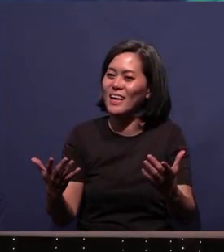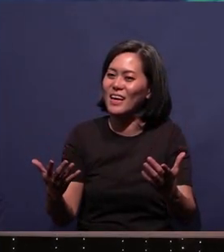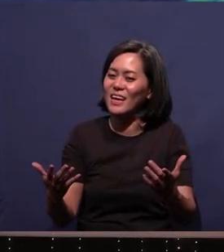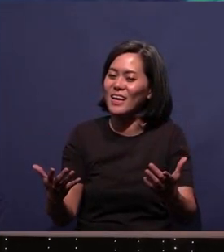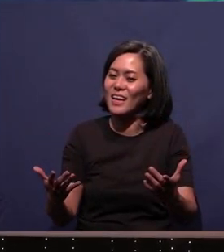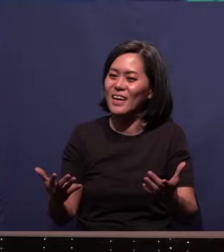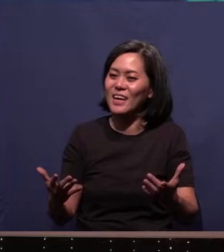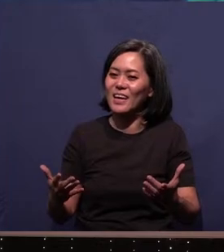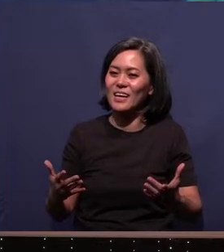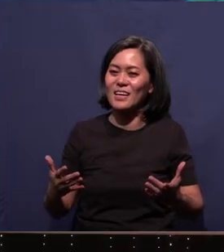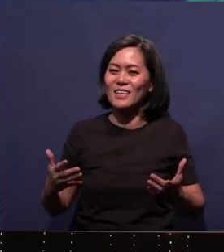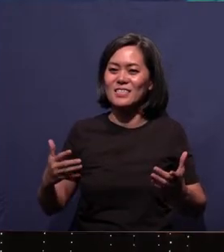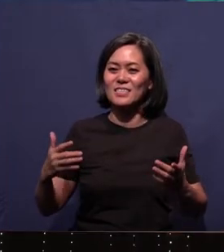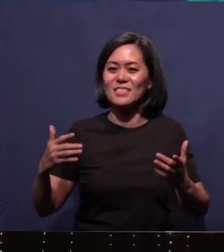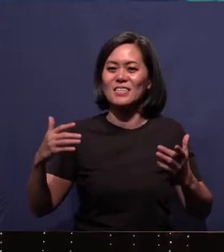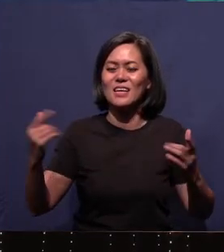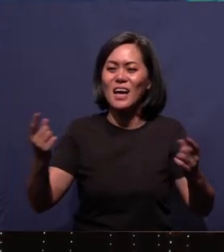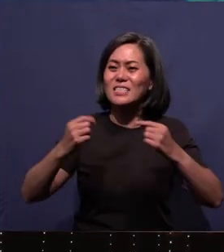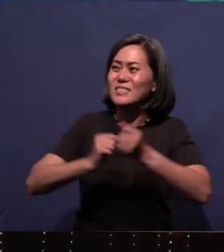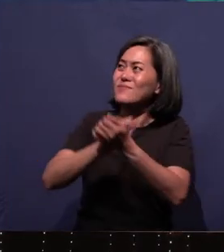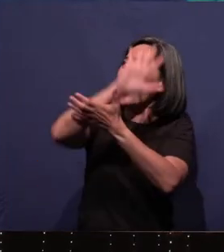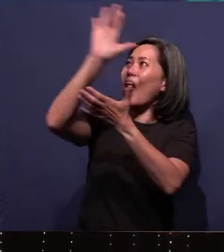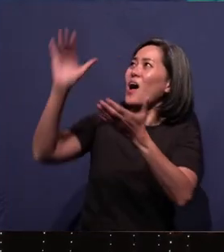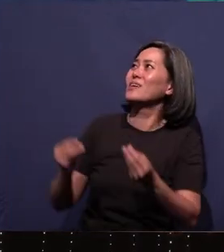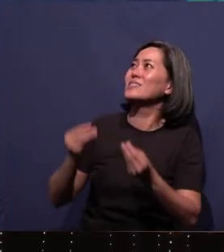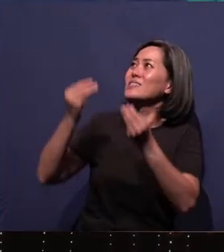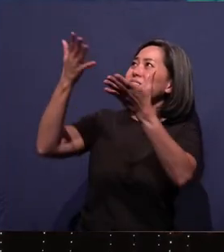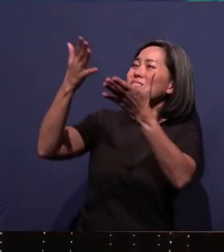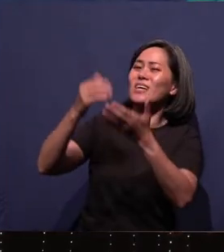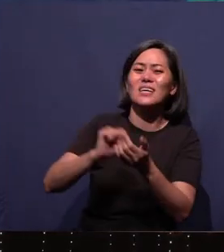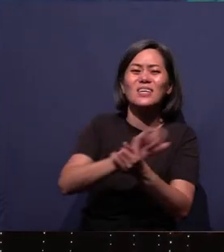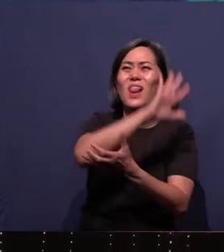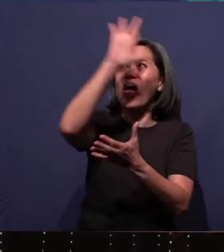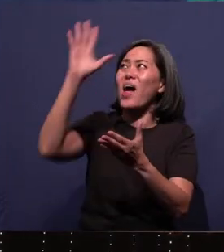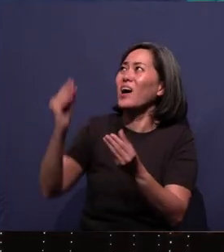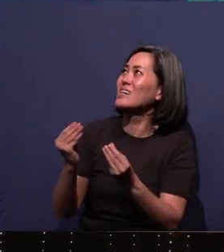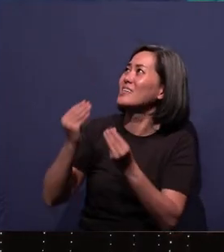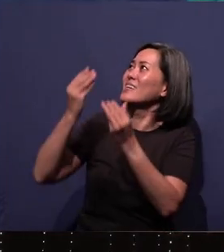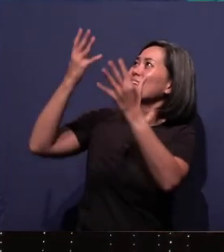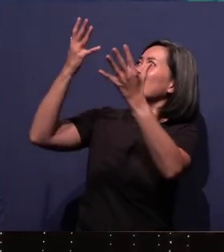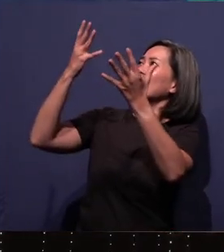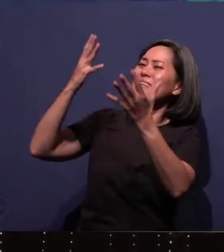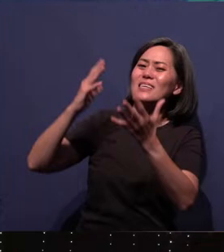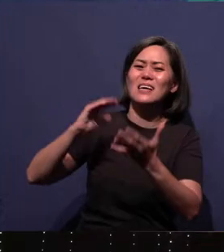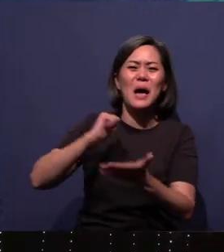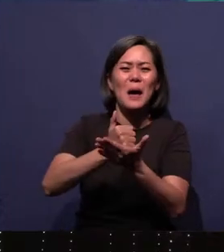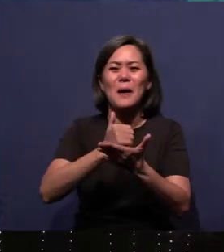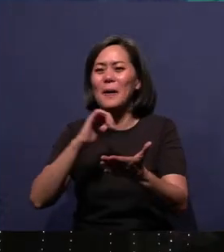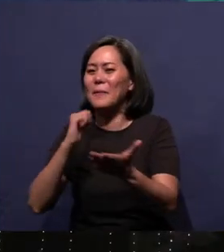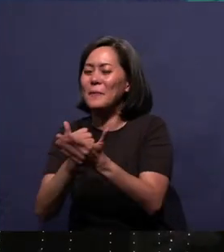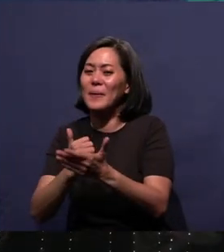Let's give glory to God. Amen.